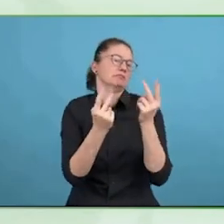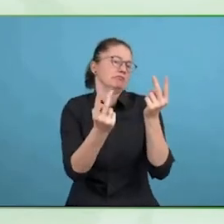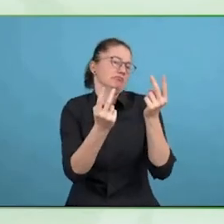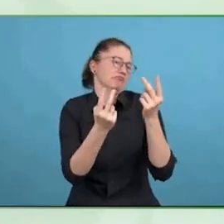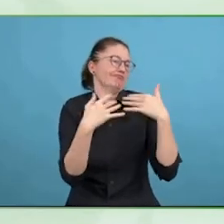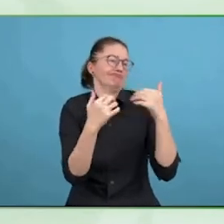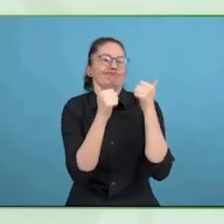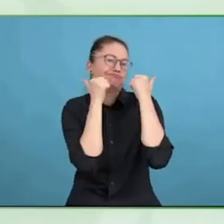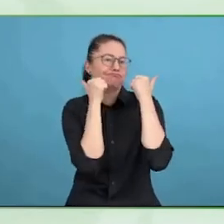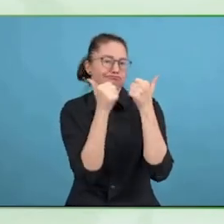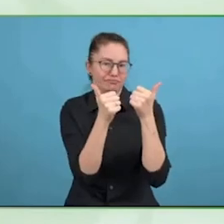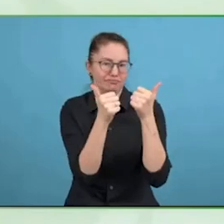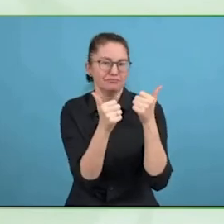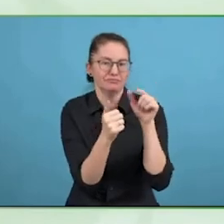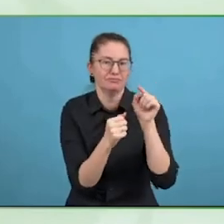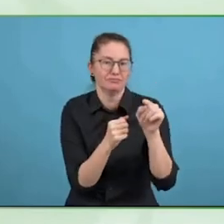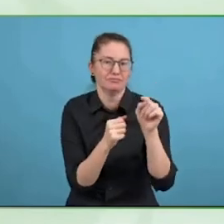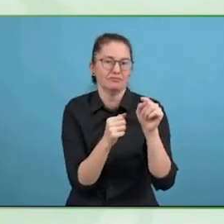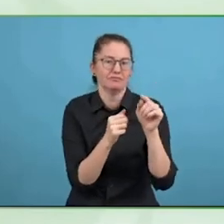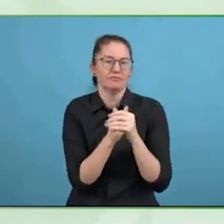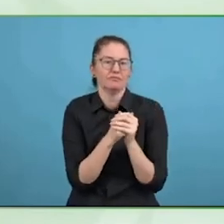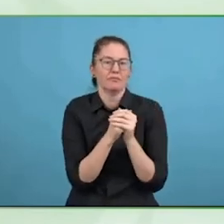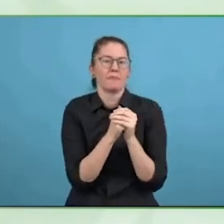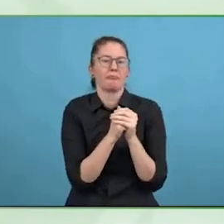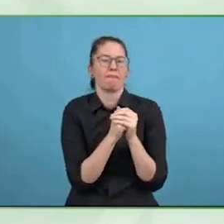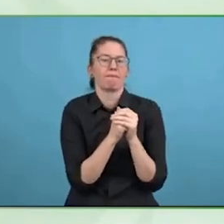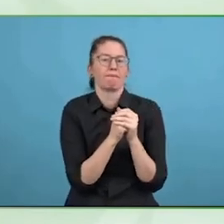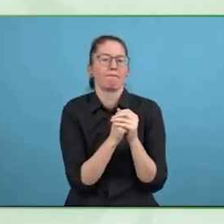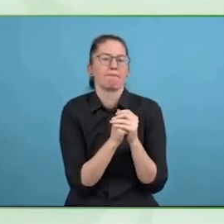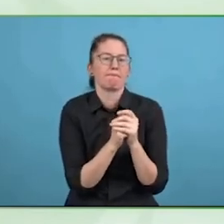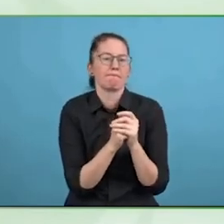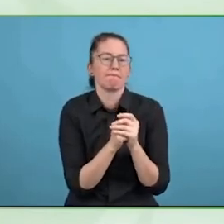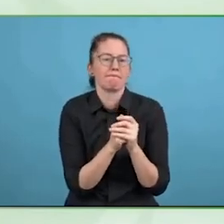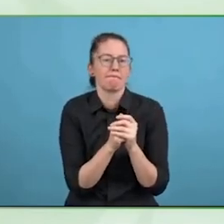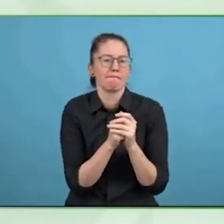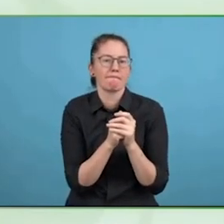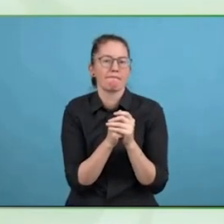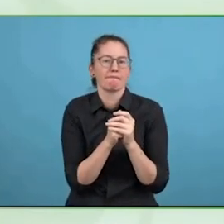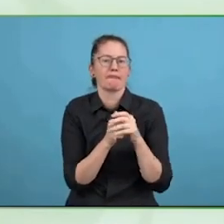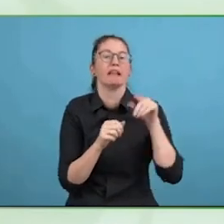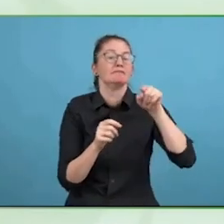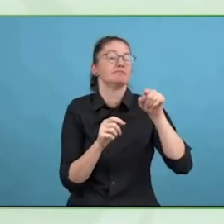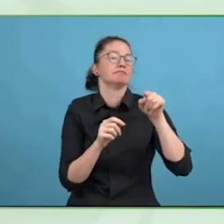of these industries we have alluded to give people good marks for good intentions.